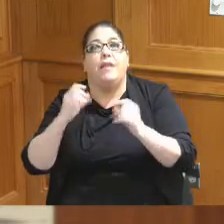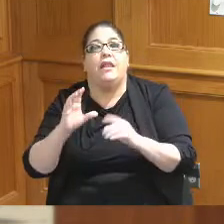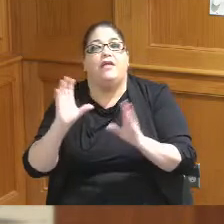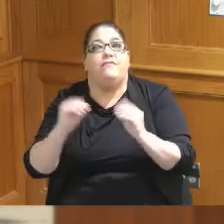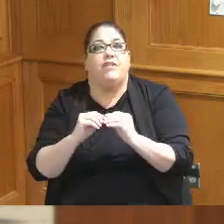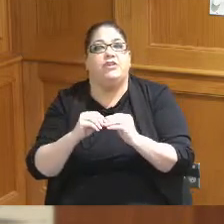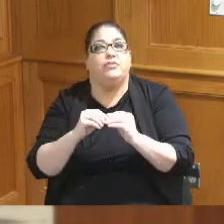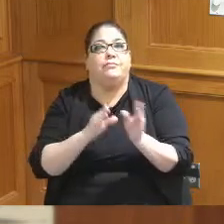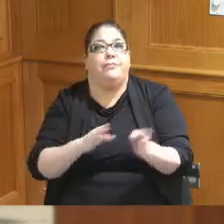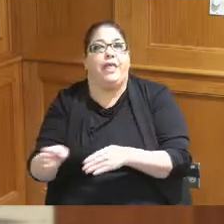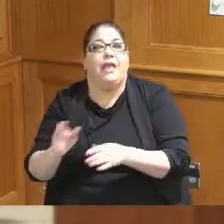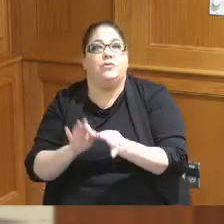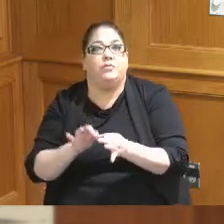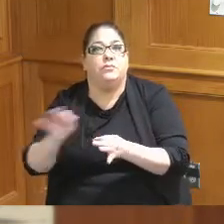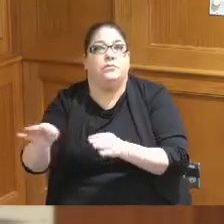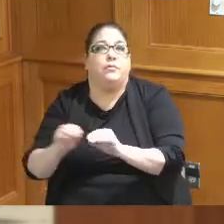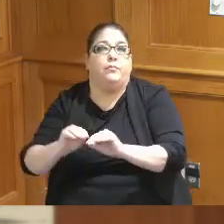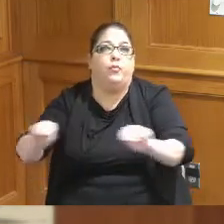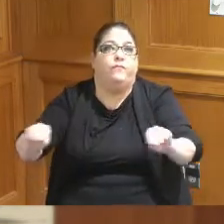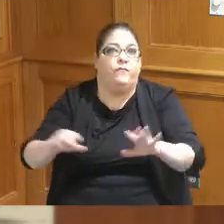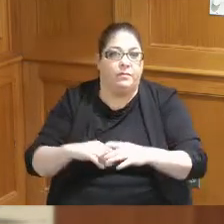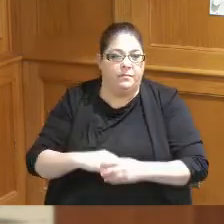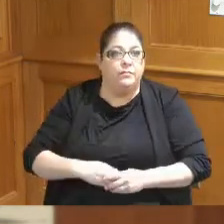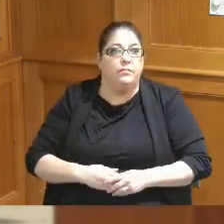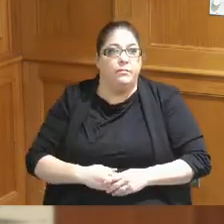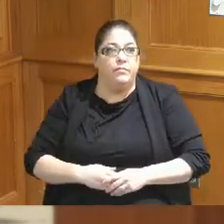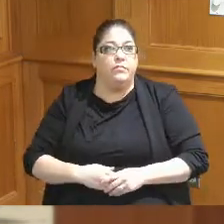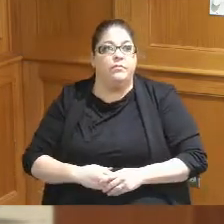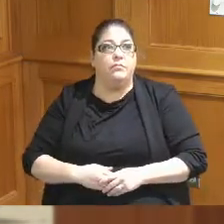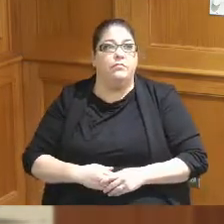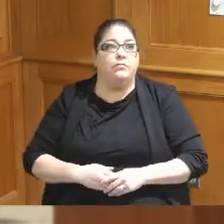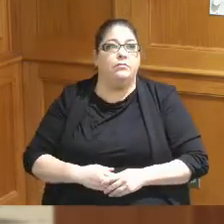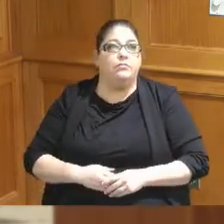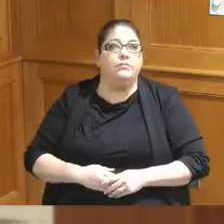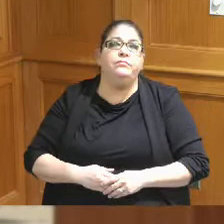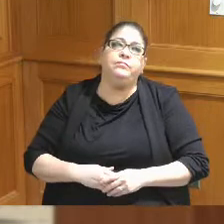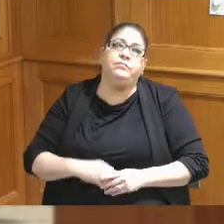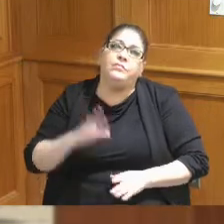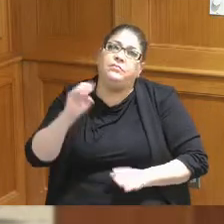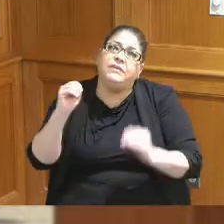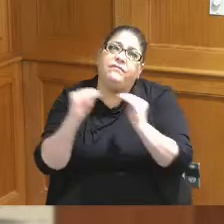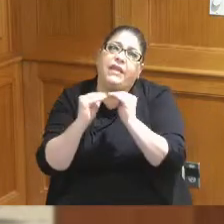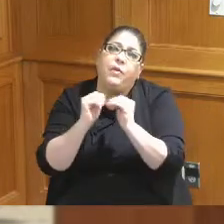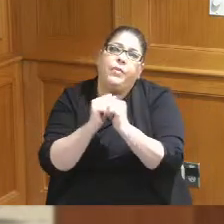we think is those things that we have to deal with people fairly and and respectfully so we